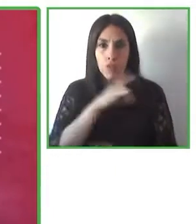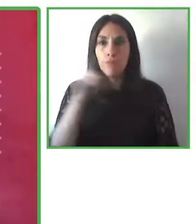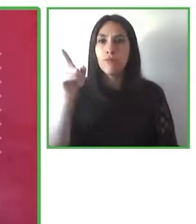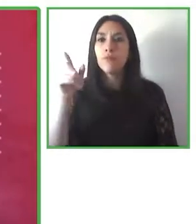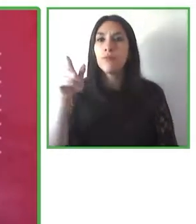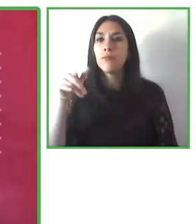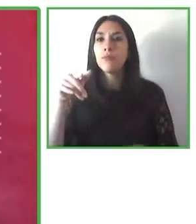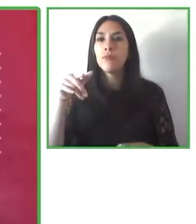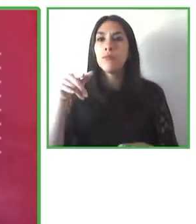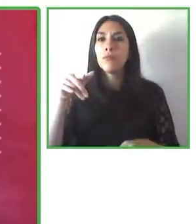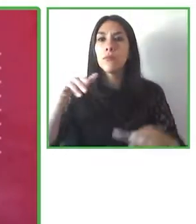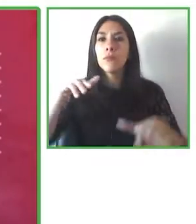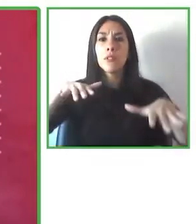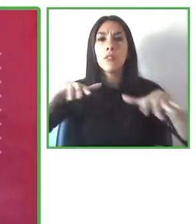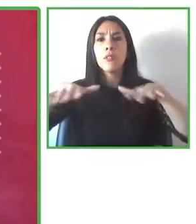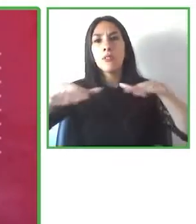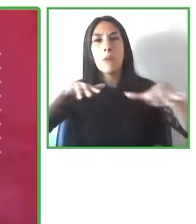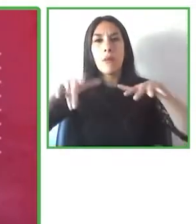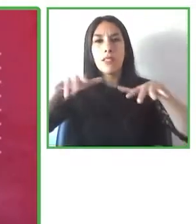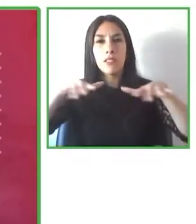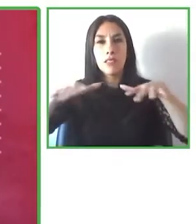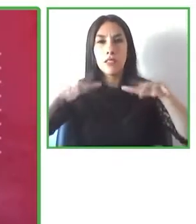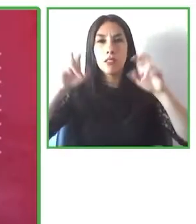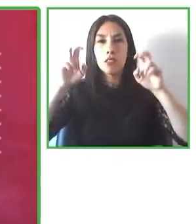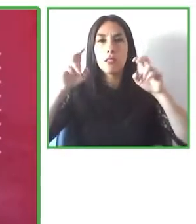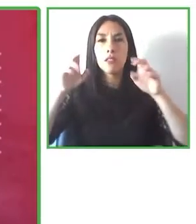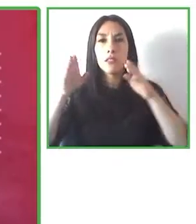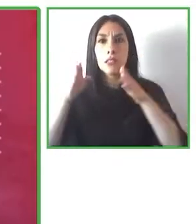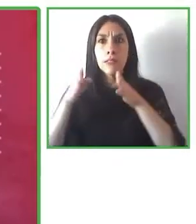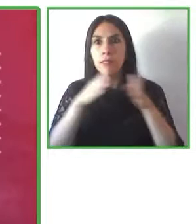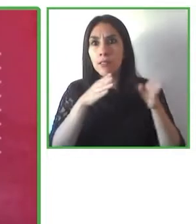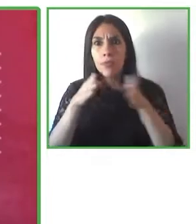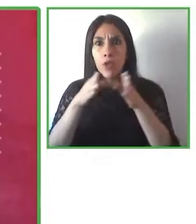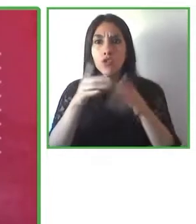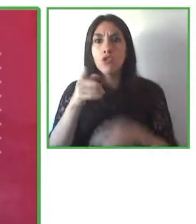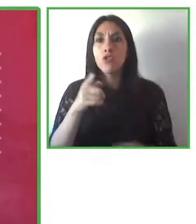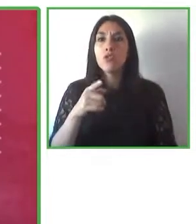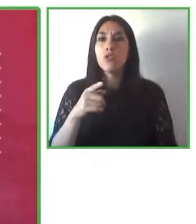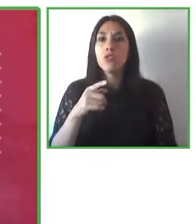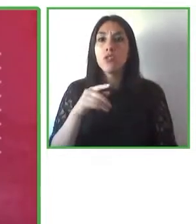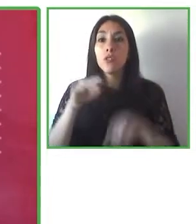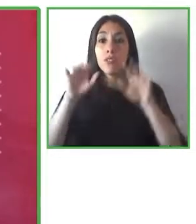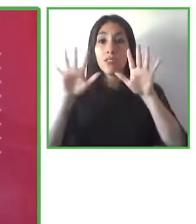degree in urban organizations and for 10 years he's been leading the